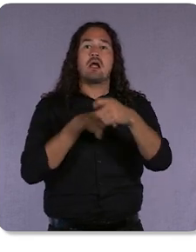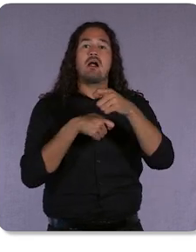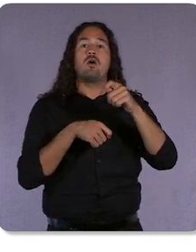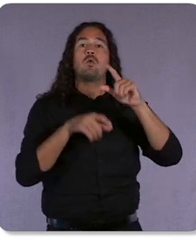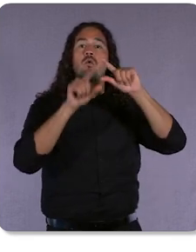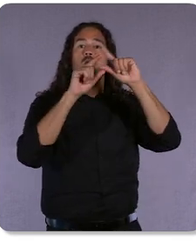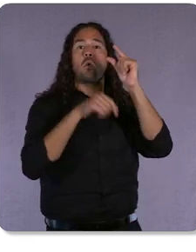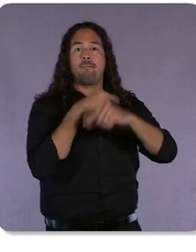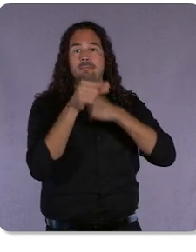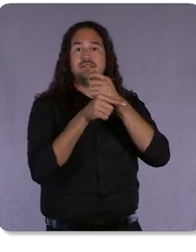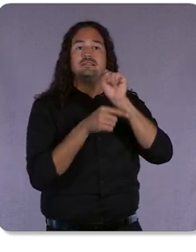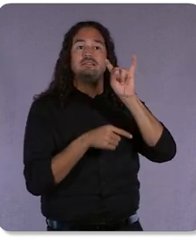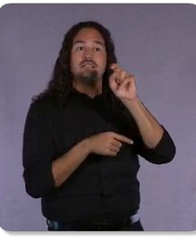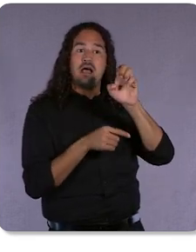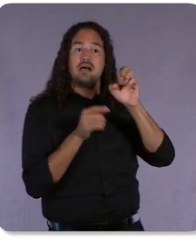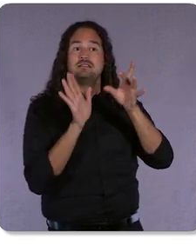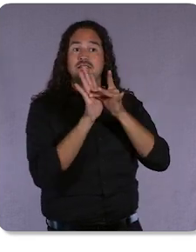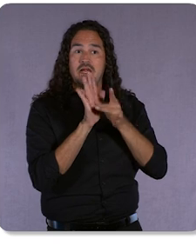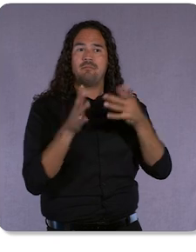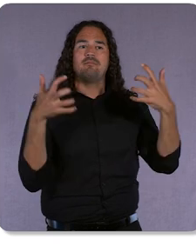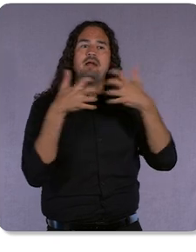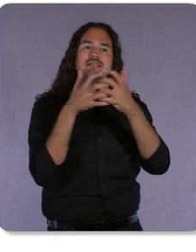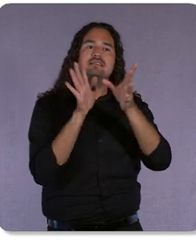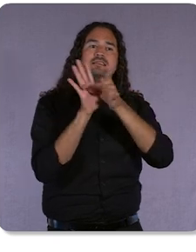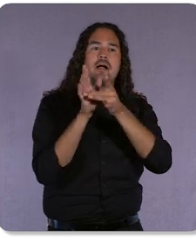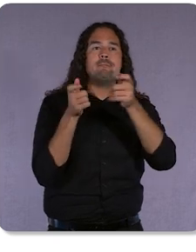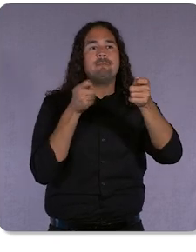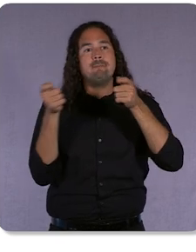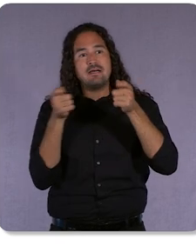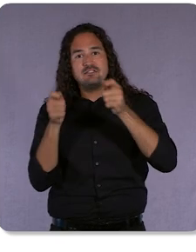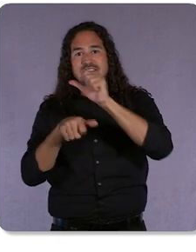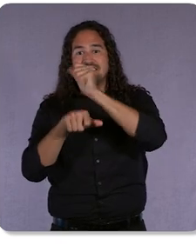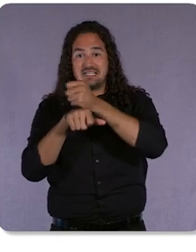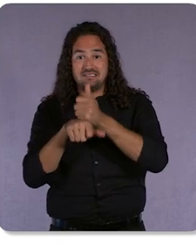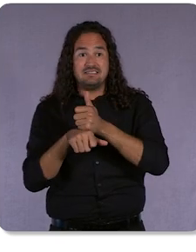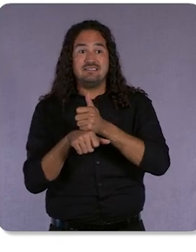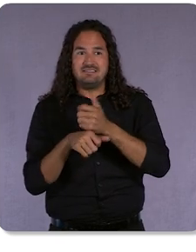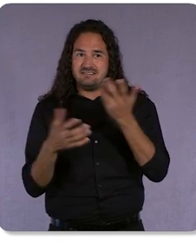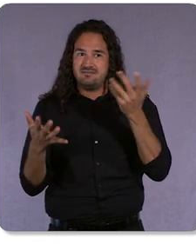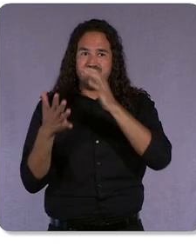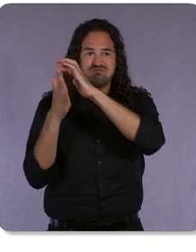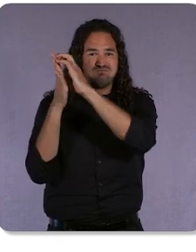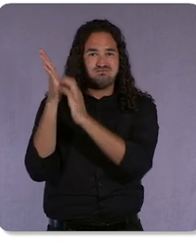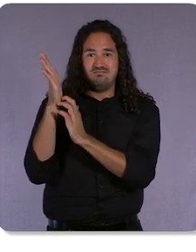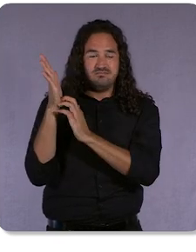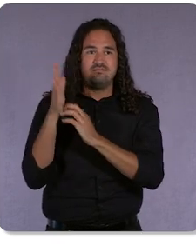your settings centrally without additional code. If you’ve ever had to edit code just to update or